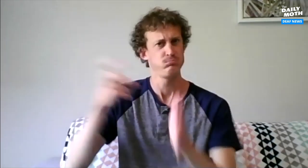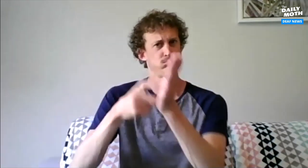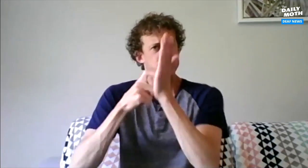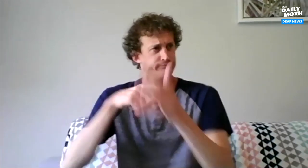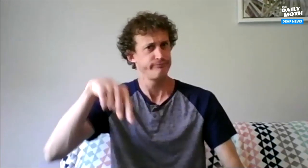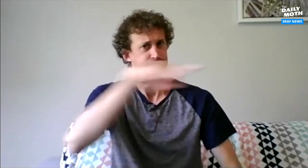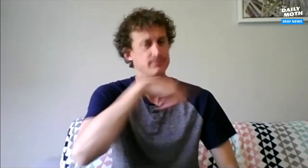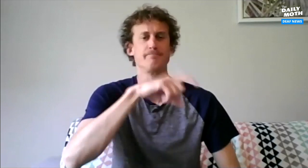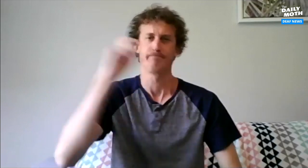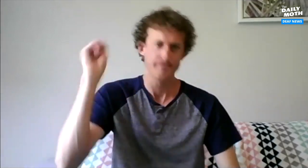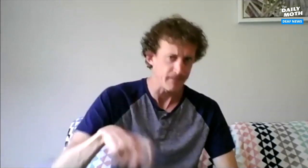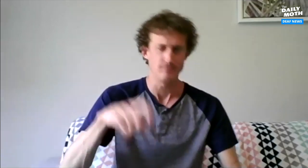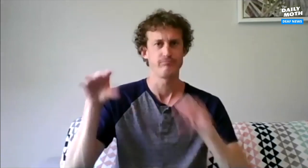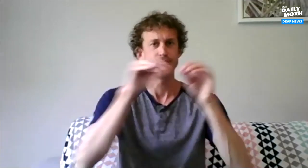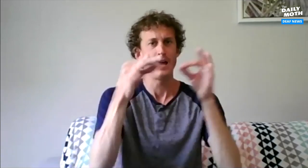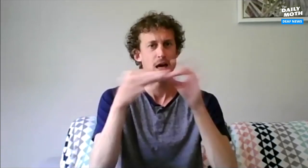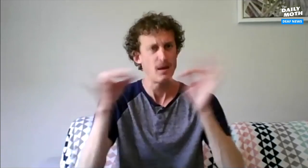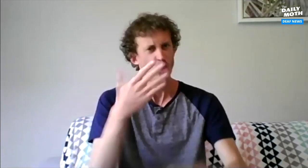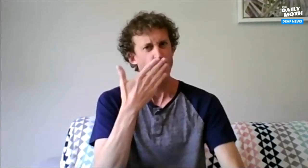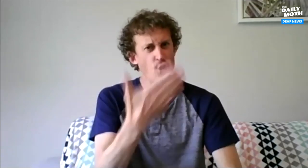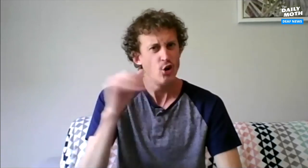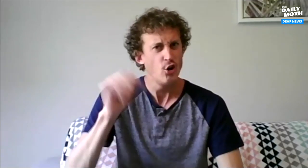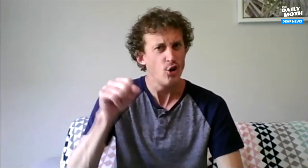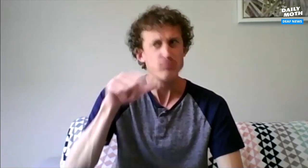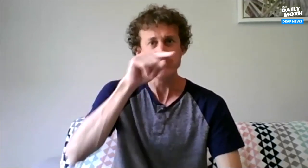to provide suitable captioning.